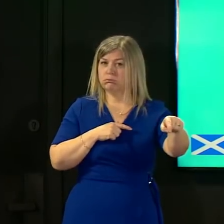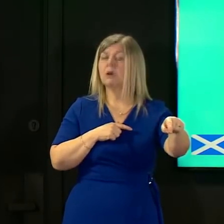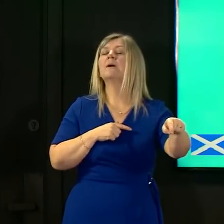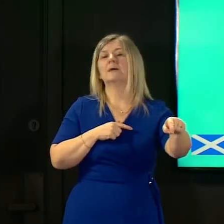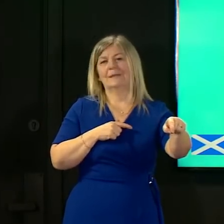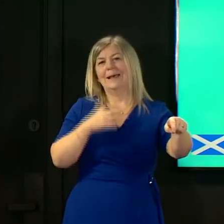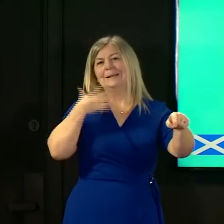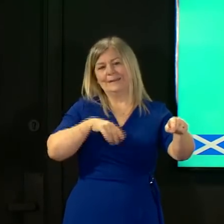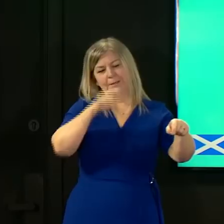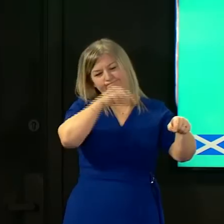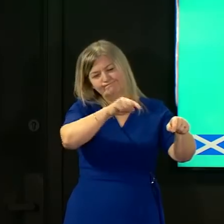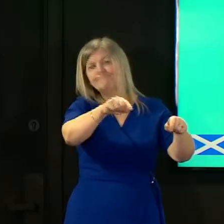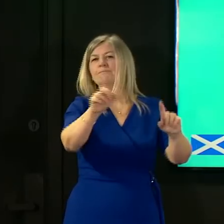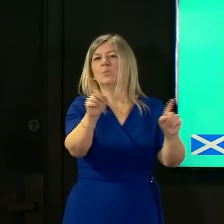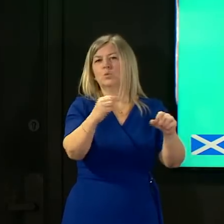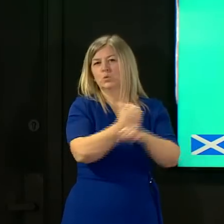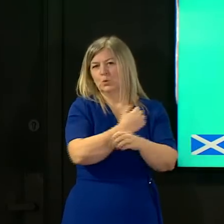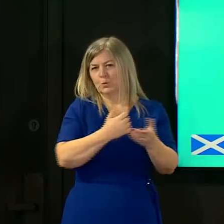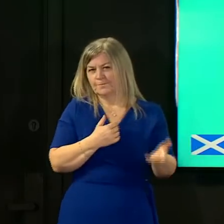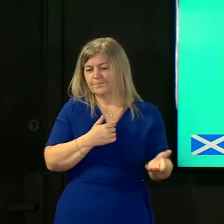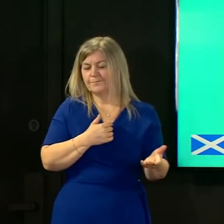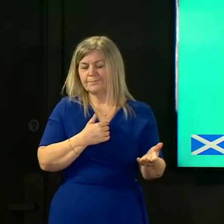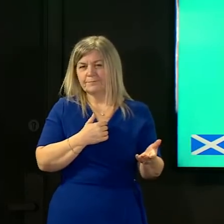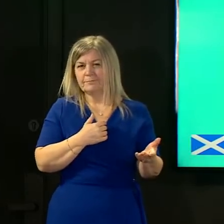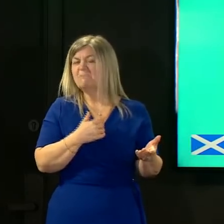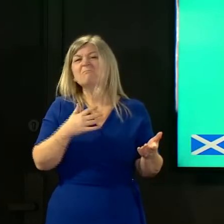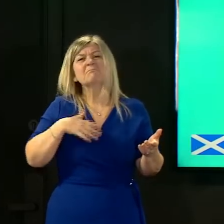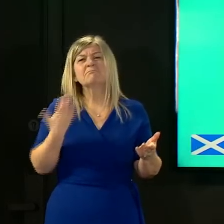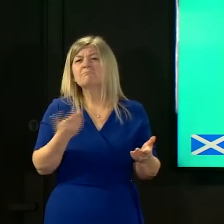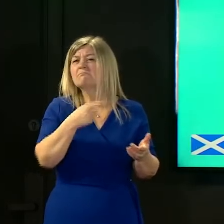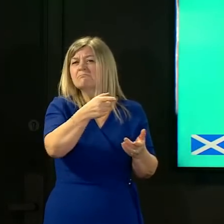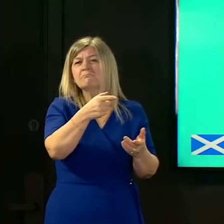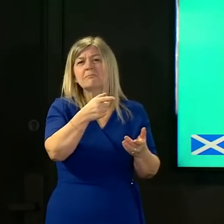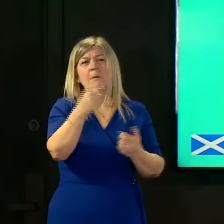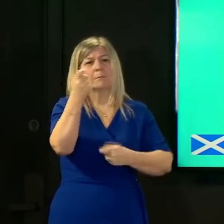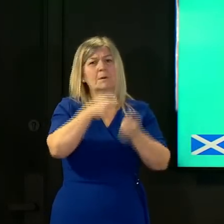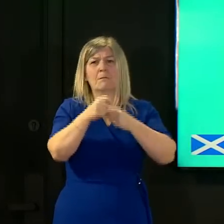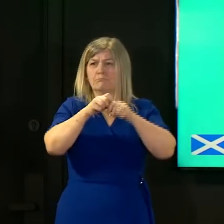that then take place because clearly we would not want that virus to become established it becomes